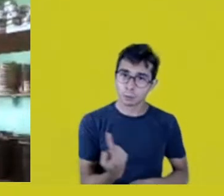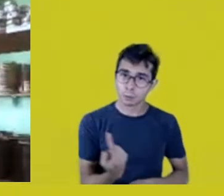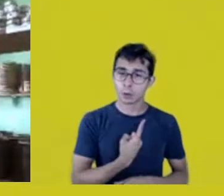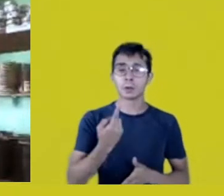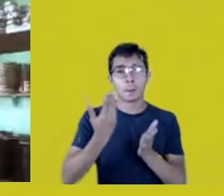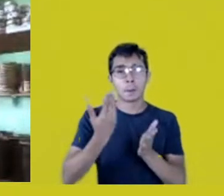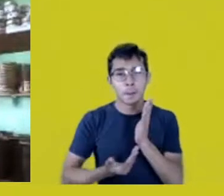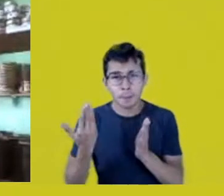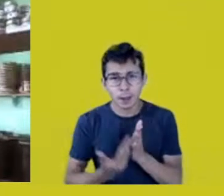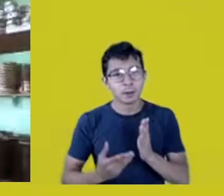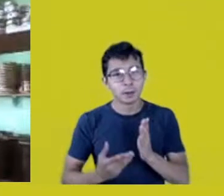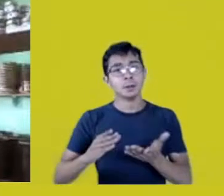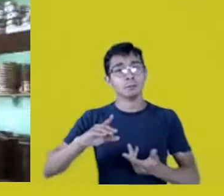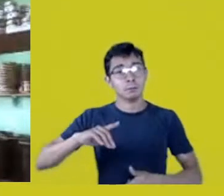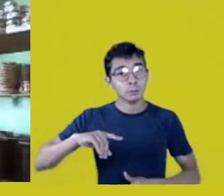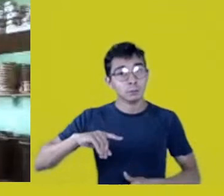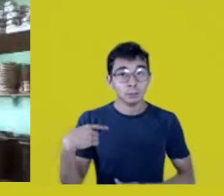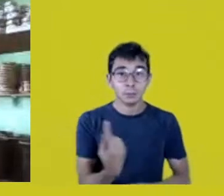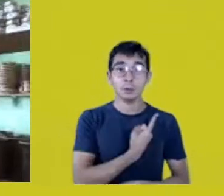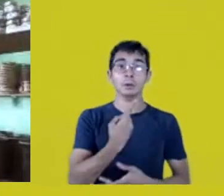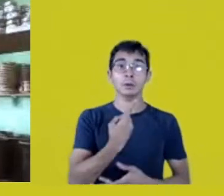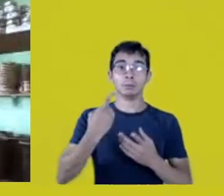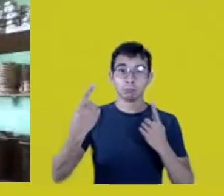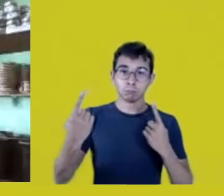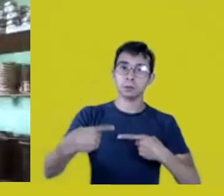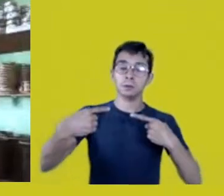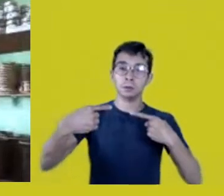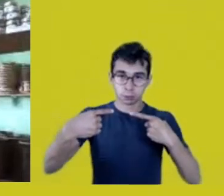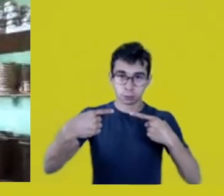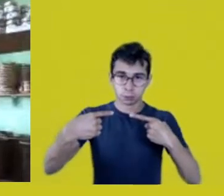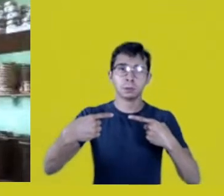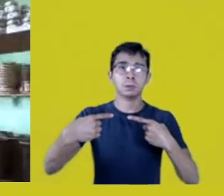the challenges we face within our territories.